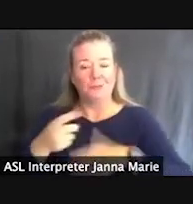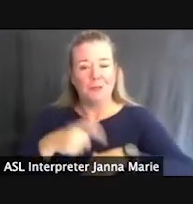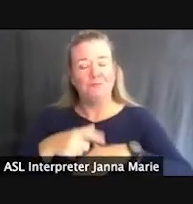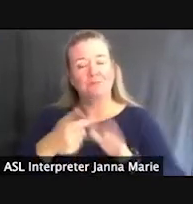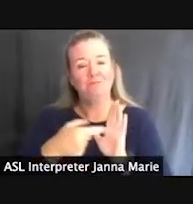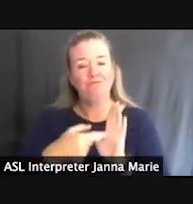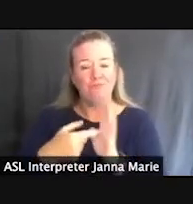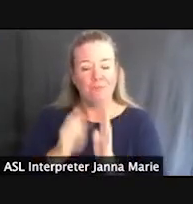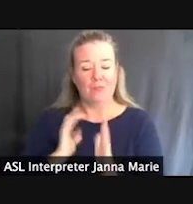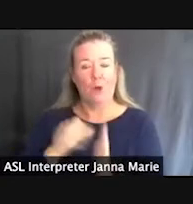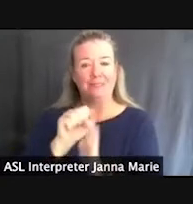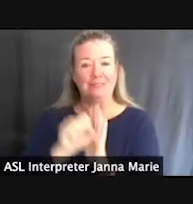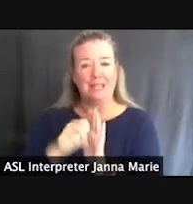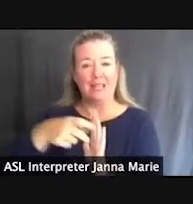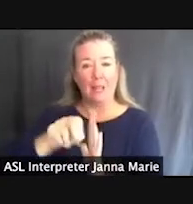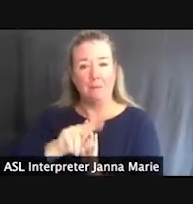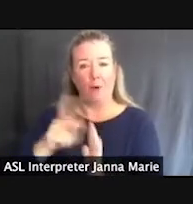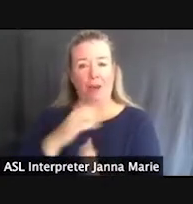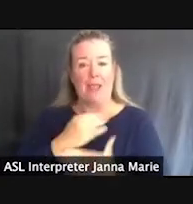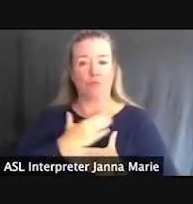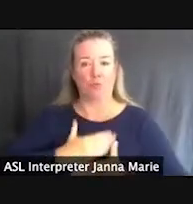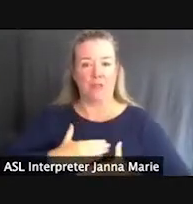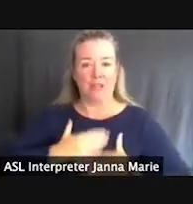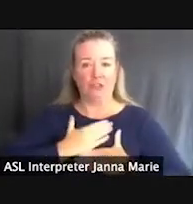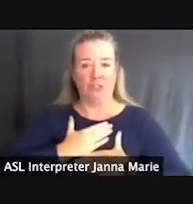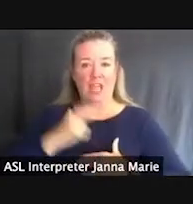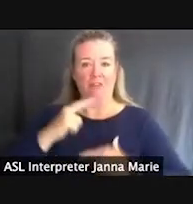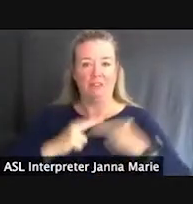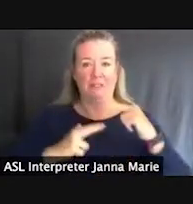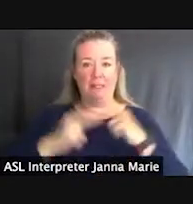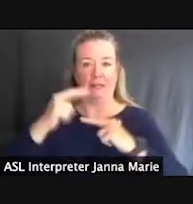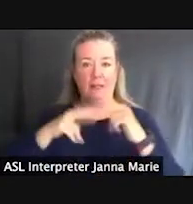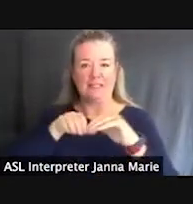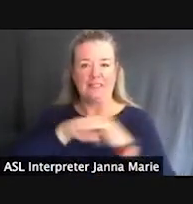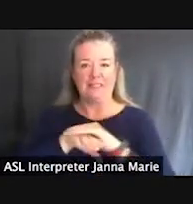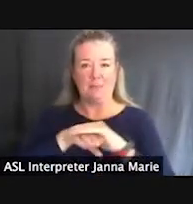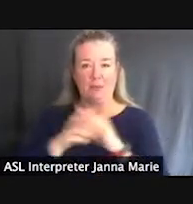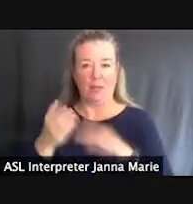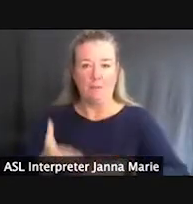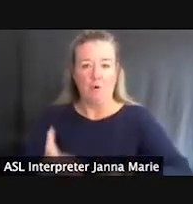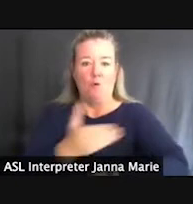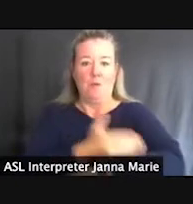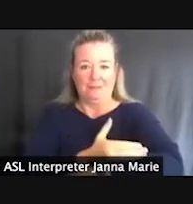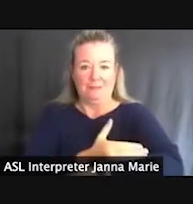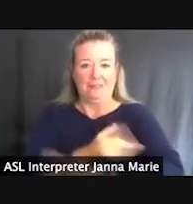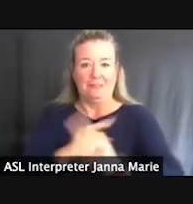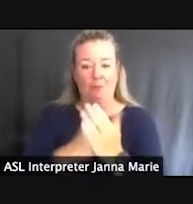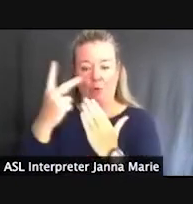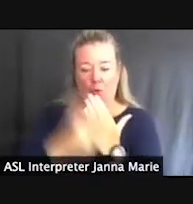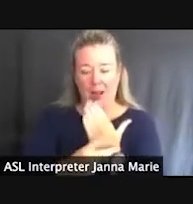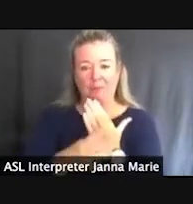recreation facility accessibility improvements initiatives and the like.